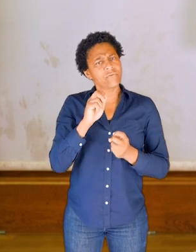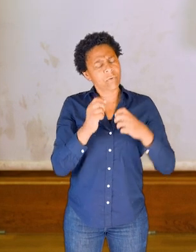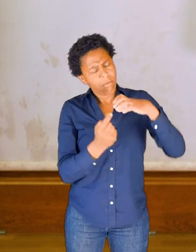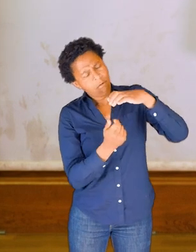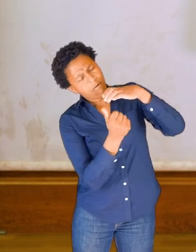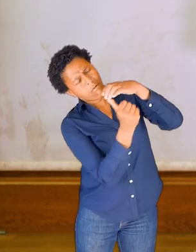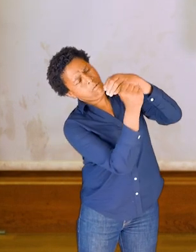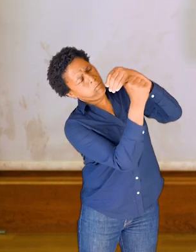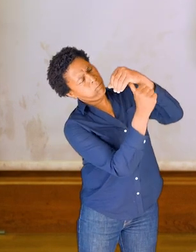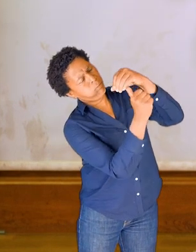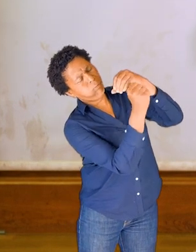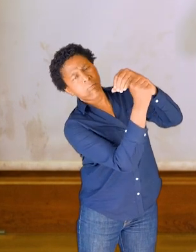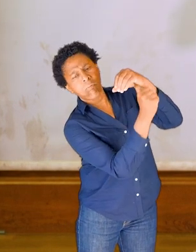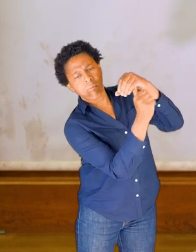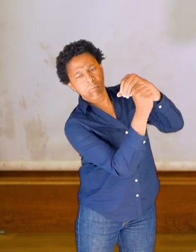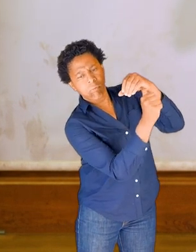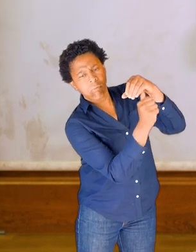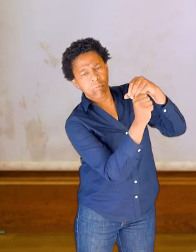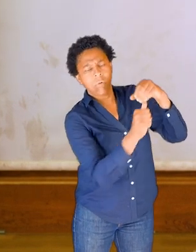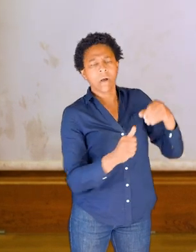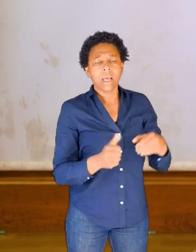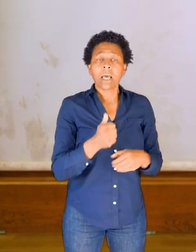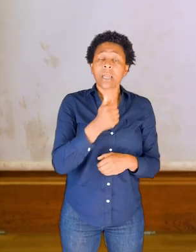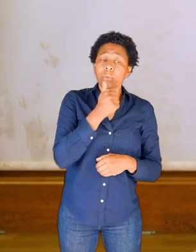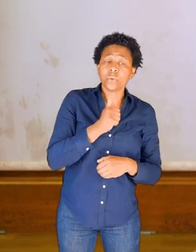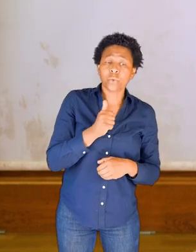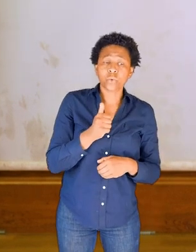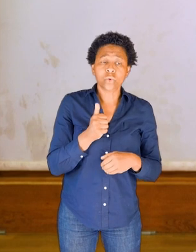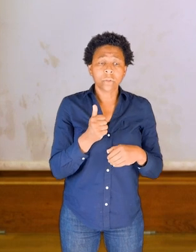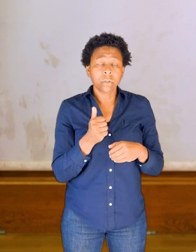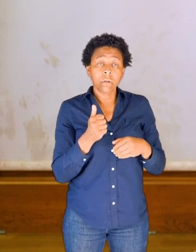in the upper spine, in the upper part of the body, and then we had